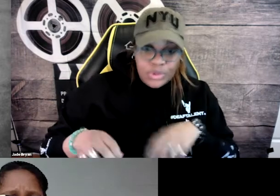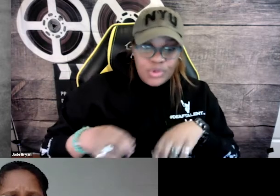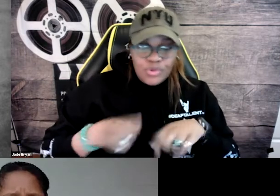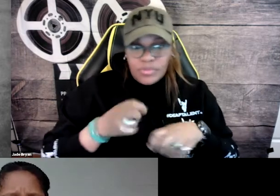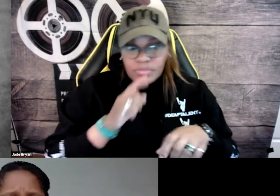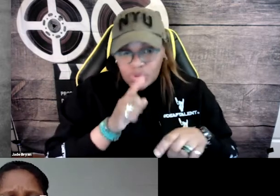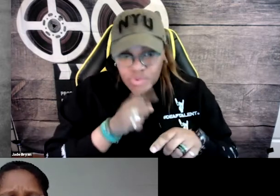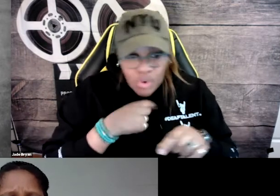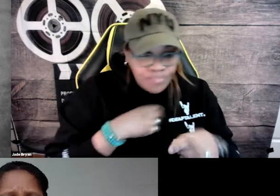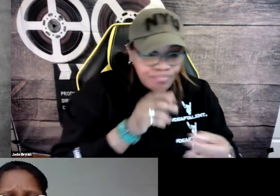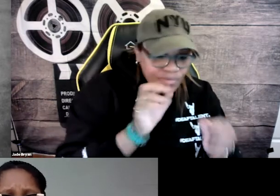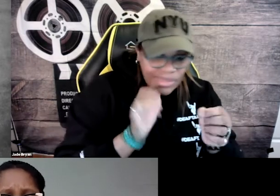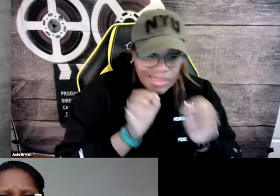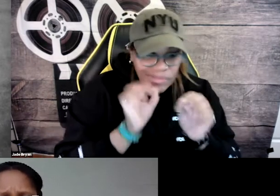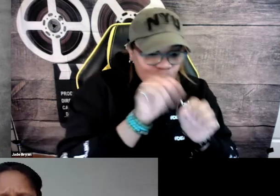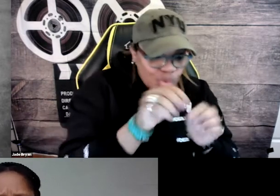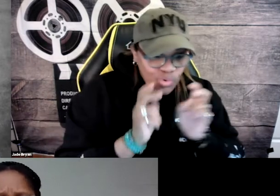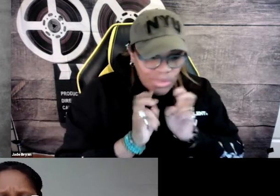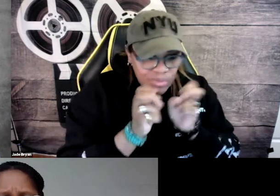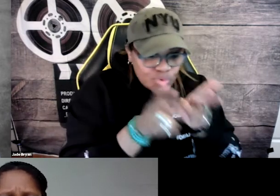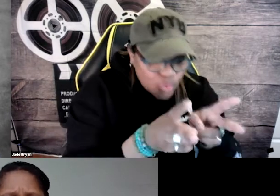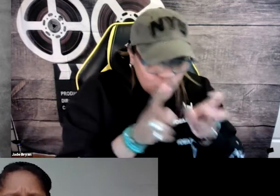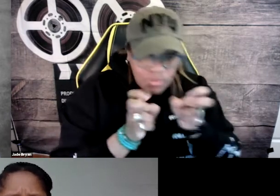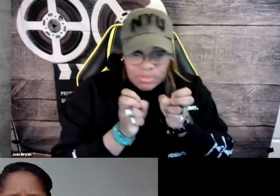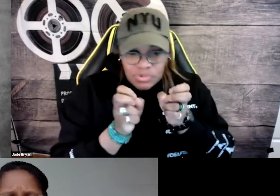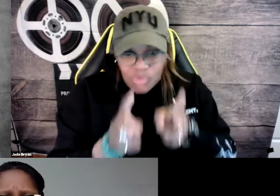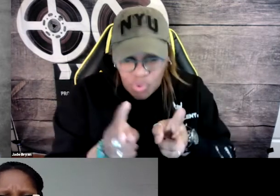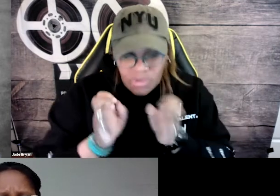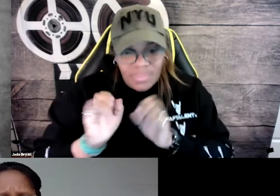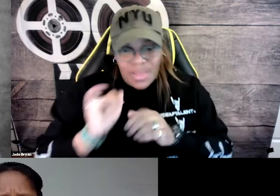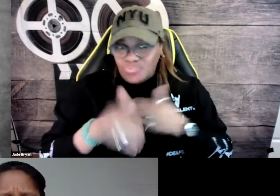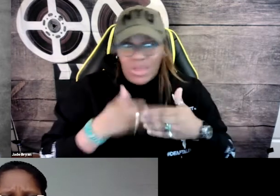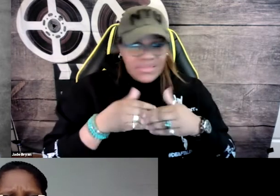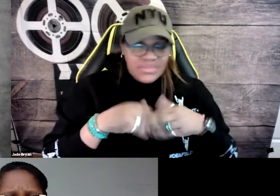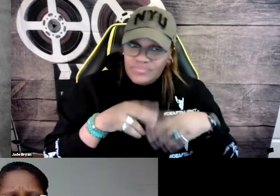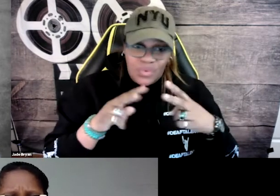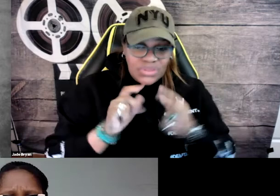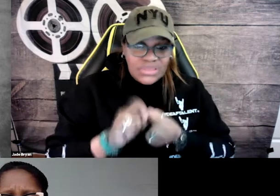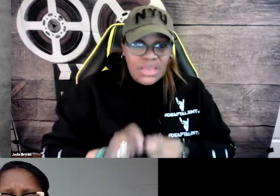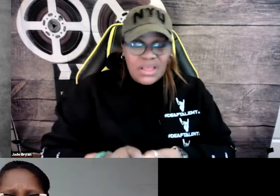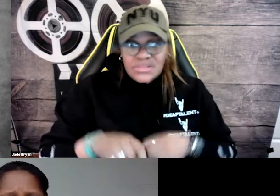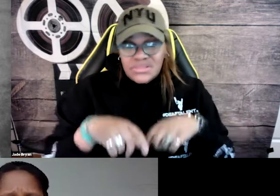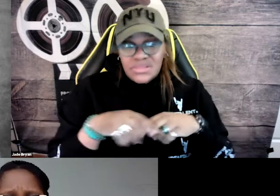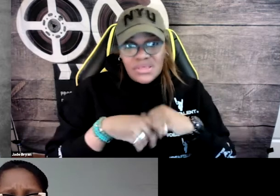by sitting down with the interpreter, making sure that we go bit by bit, that we include this, we make sure that we don't miss anything.